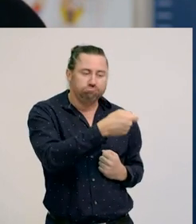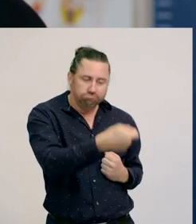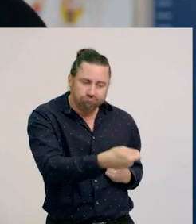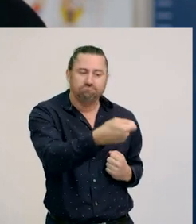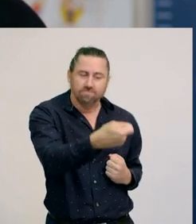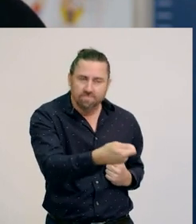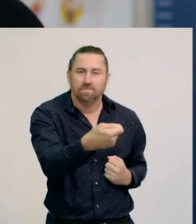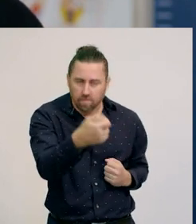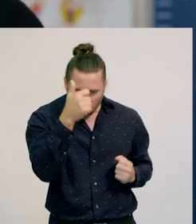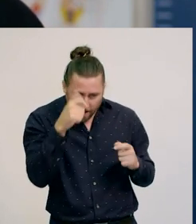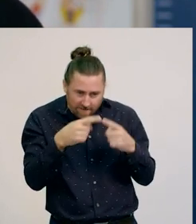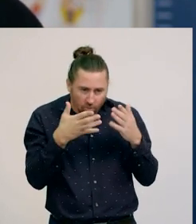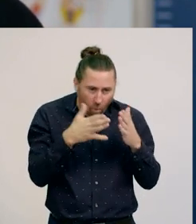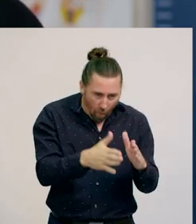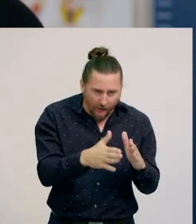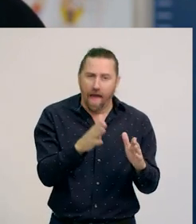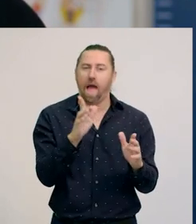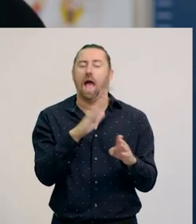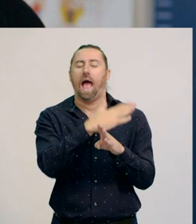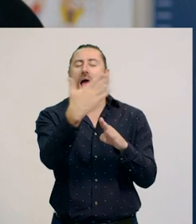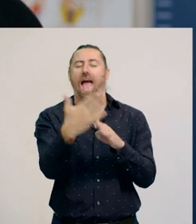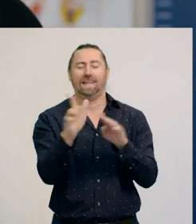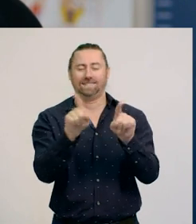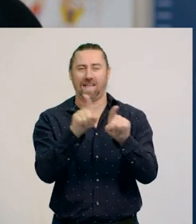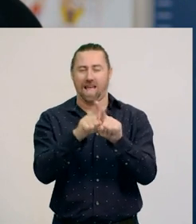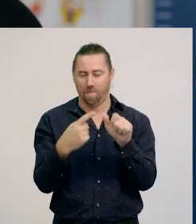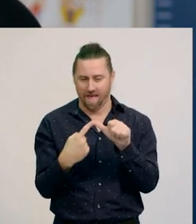Thanks, Kristen. Now, let’s talk about subitising.